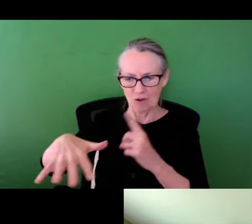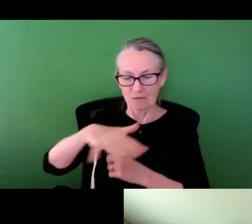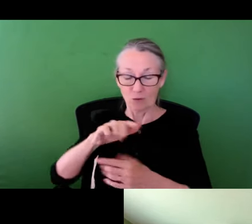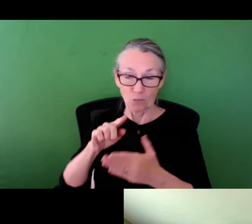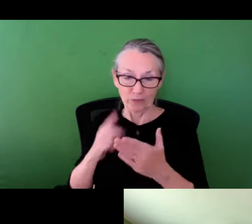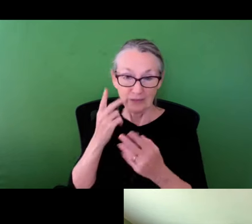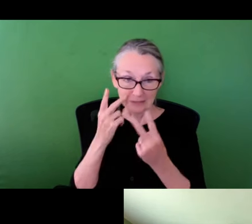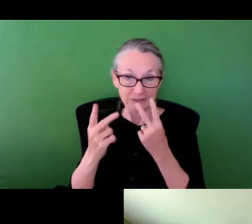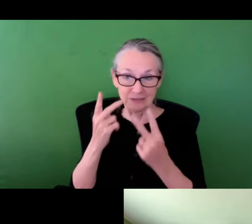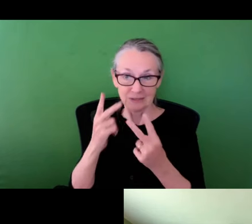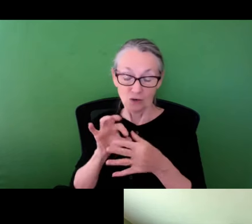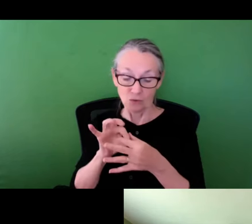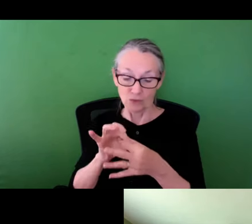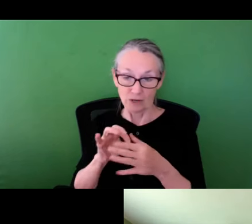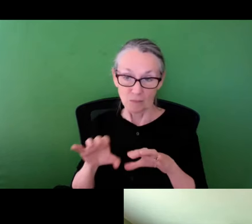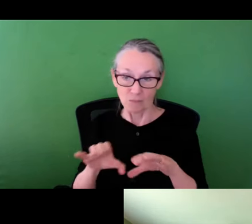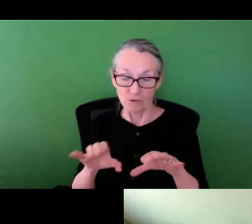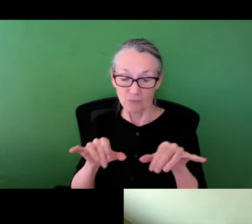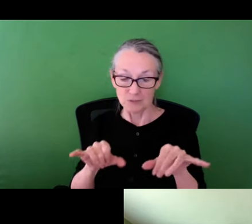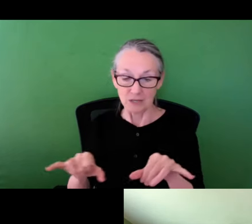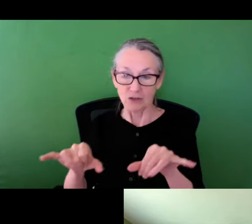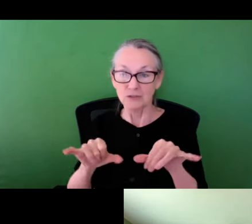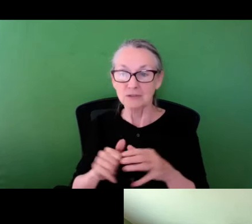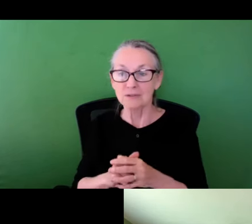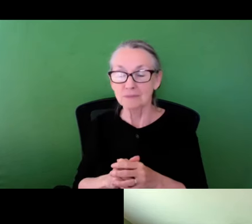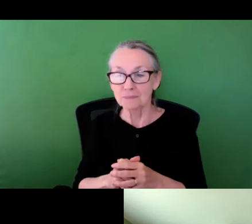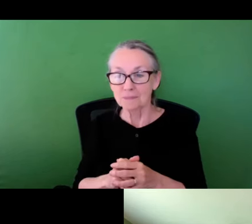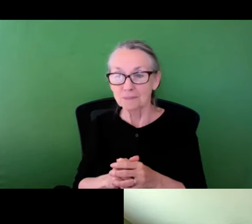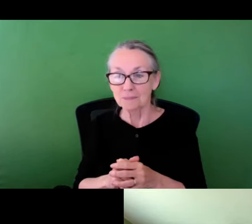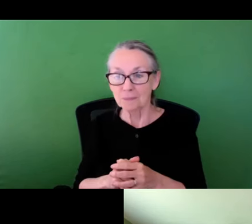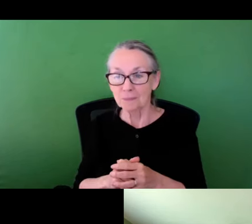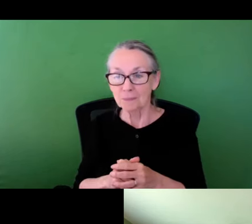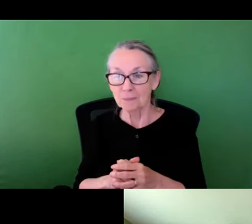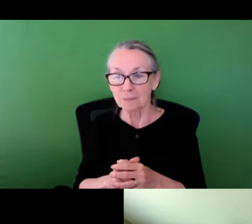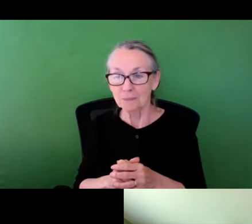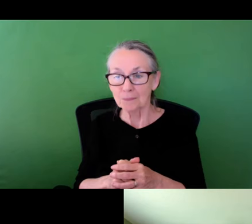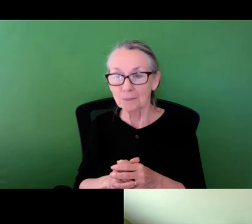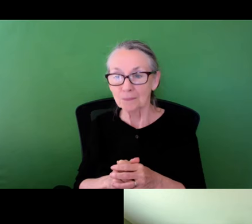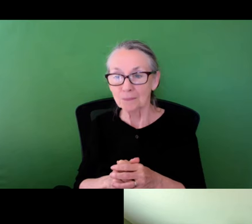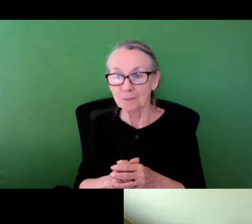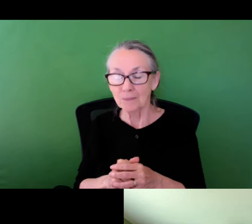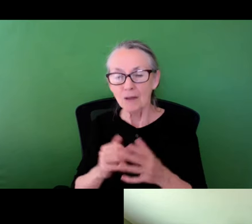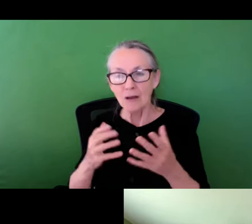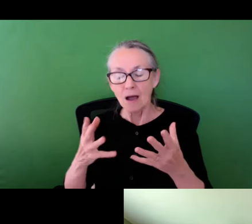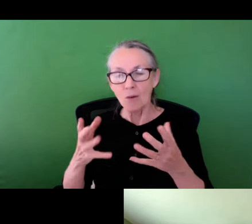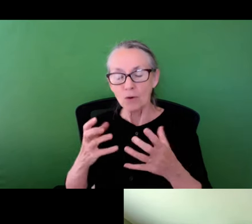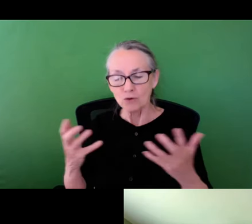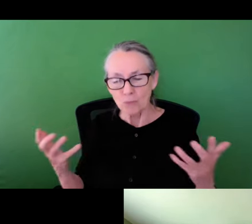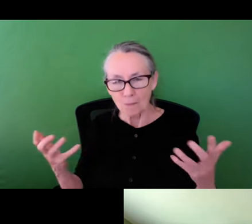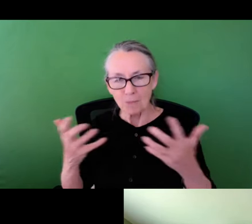provided sort of visual context for the things that they were responding to related to performance standards. Again,